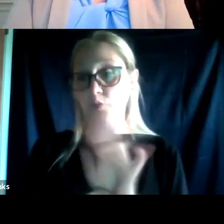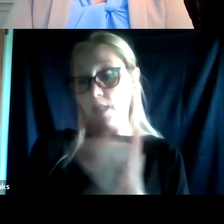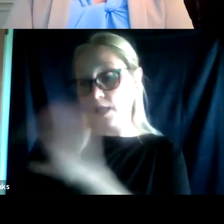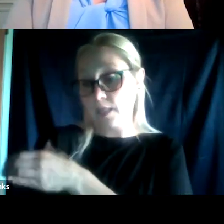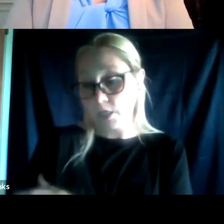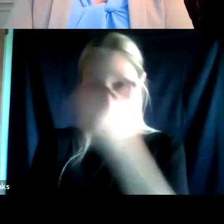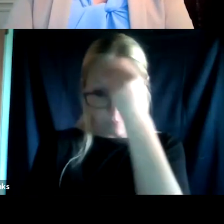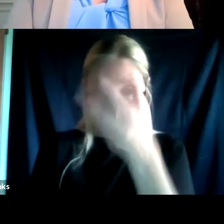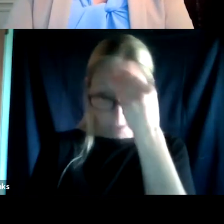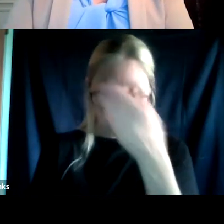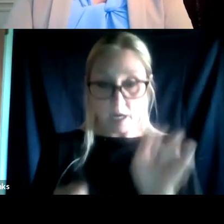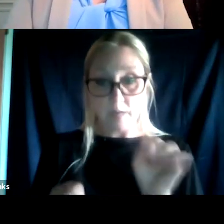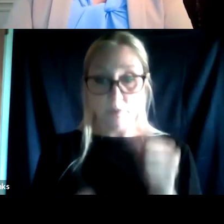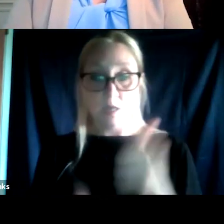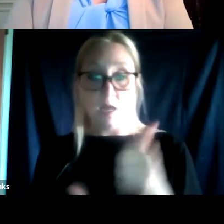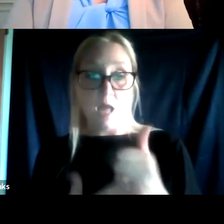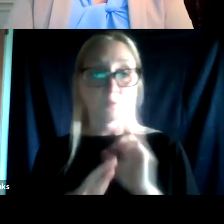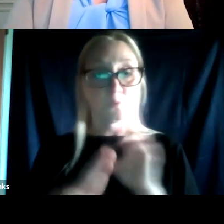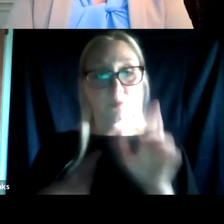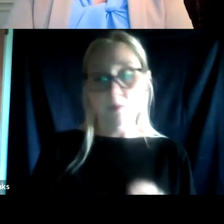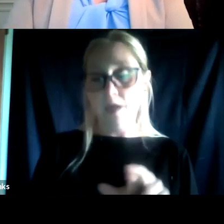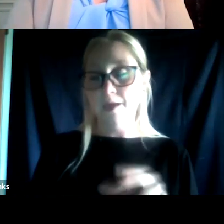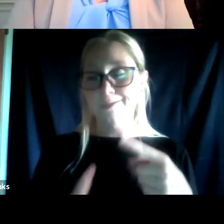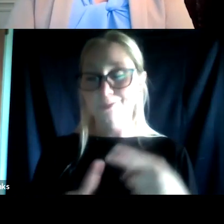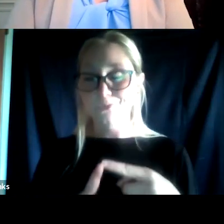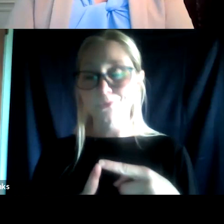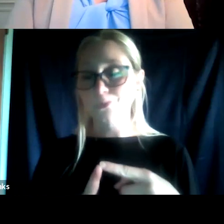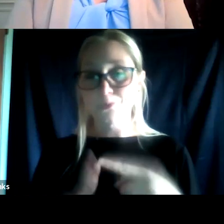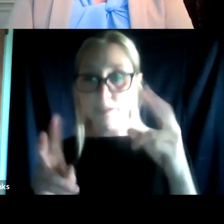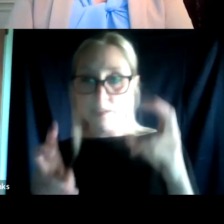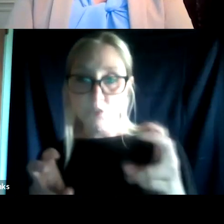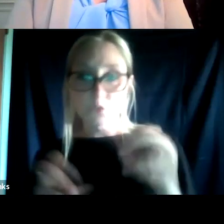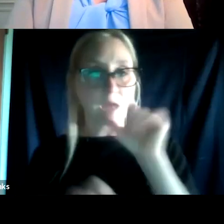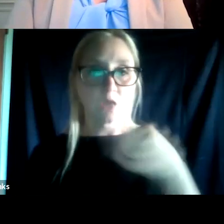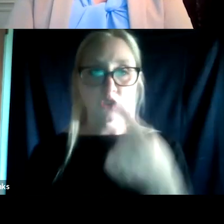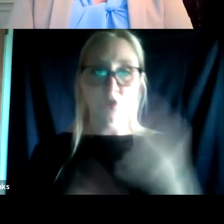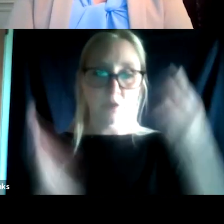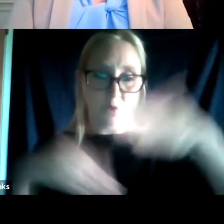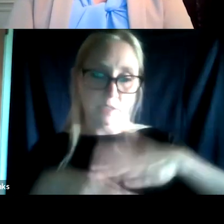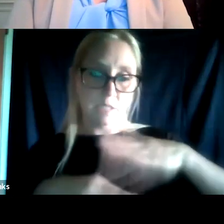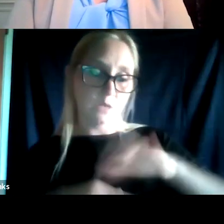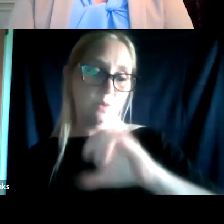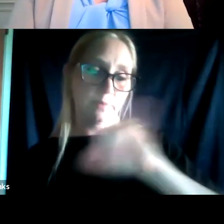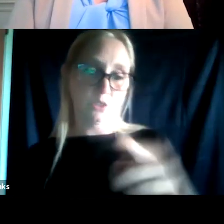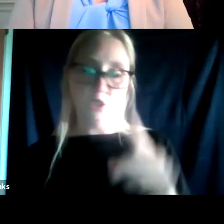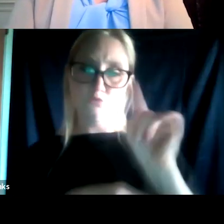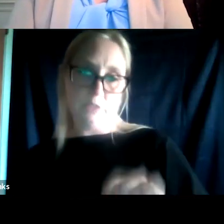to help drive how we respond to these issues and not just responding with the kind of traditional criminal justice approach. So I think there's a lot of room on court teams